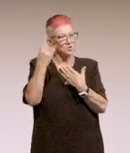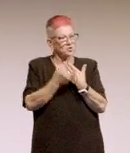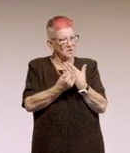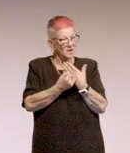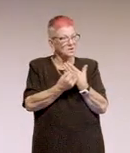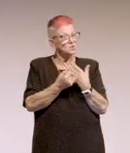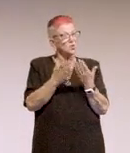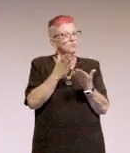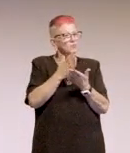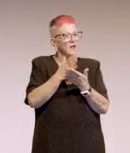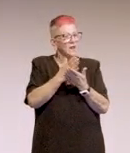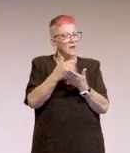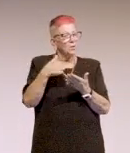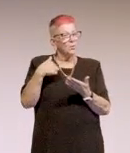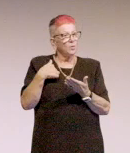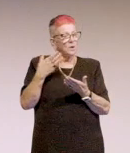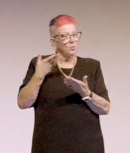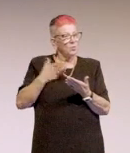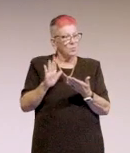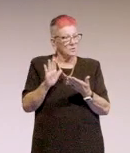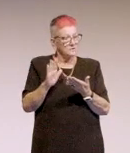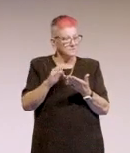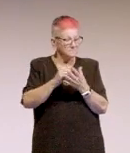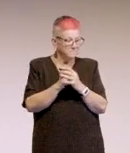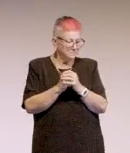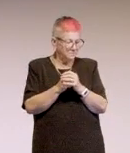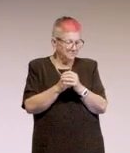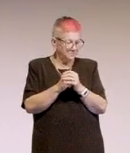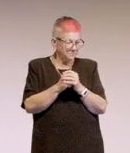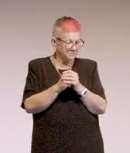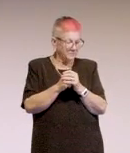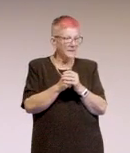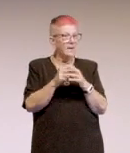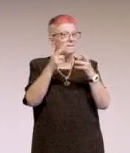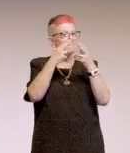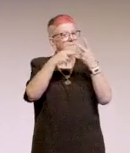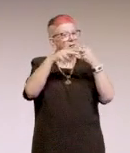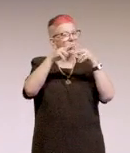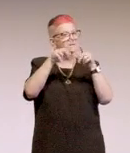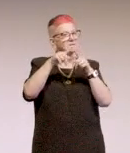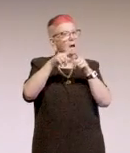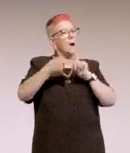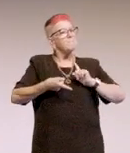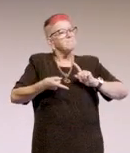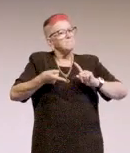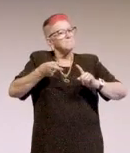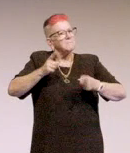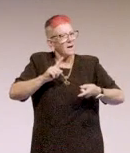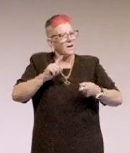So ideally, we want them to build to that lightbulb moment.